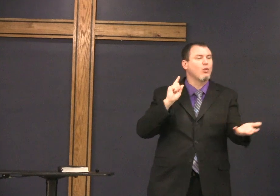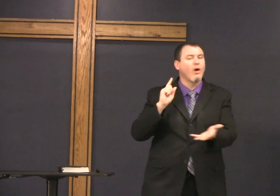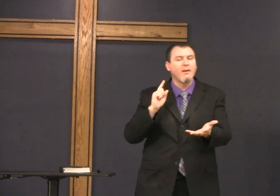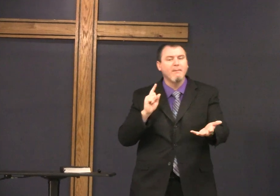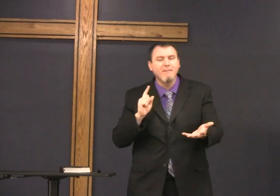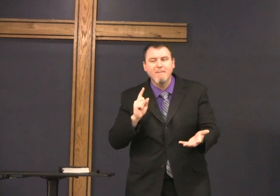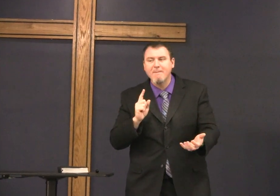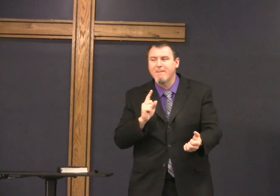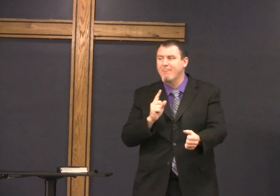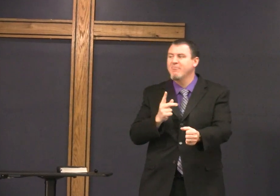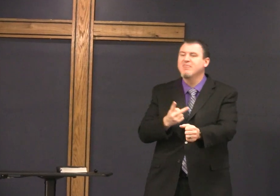and last week